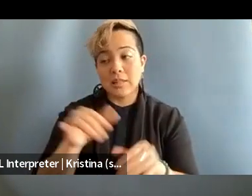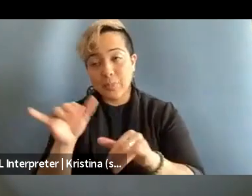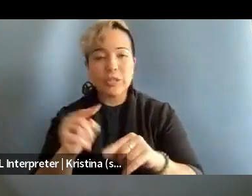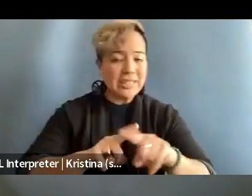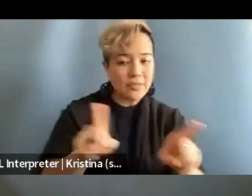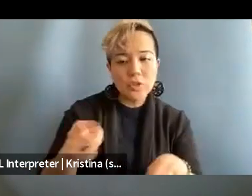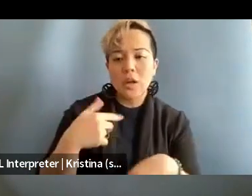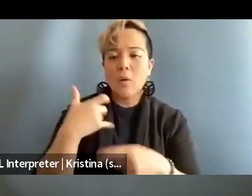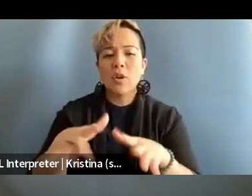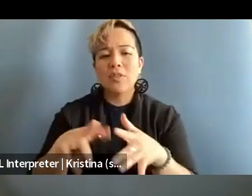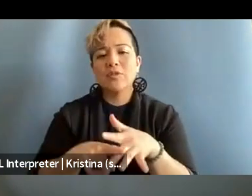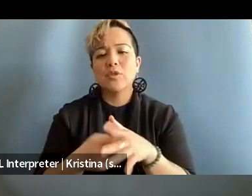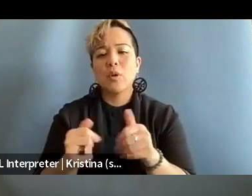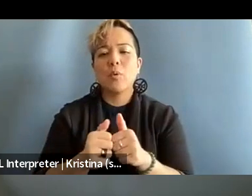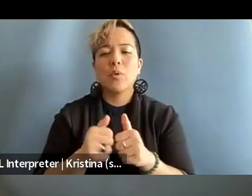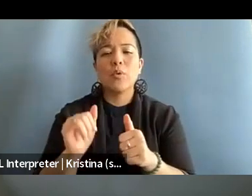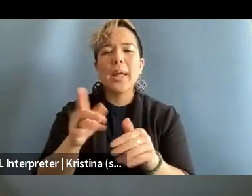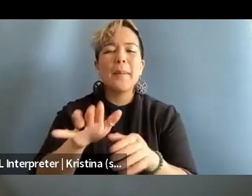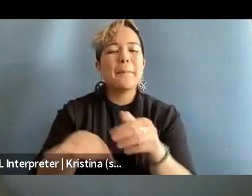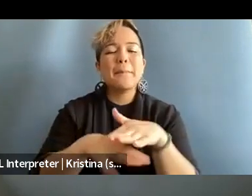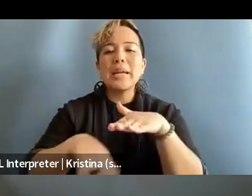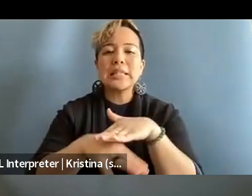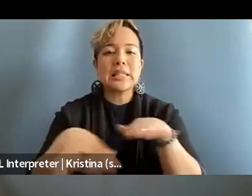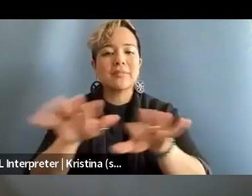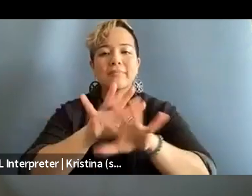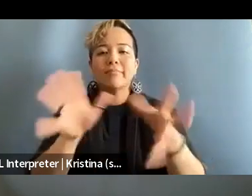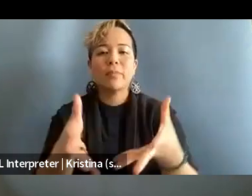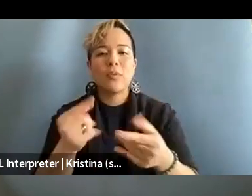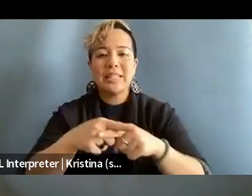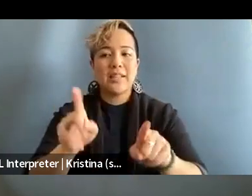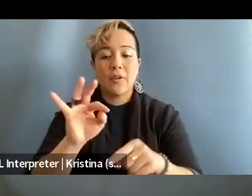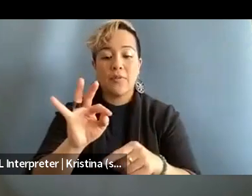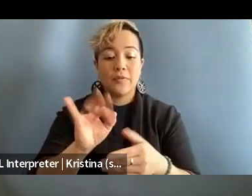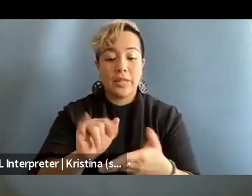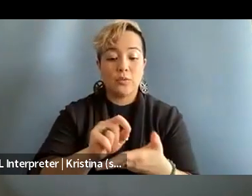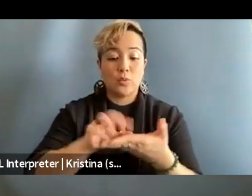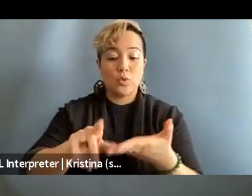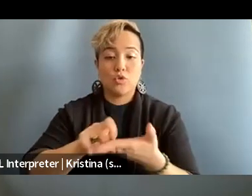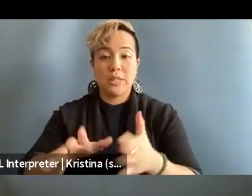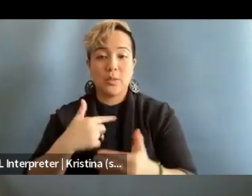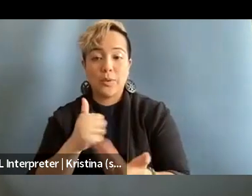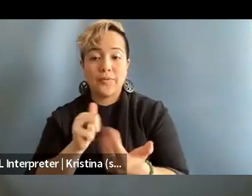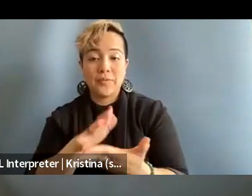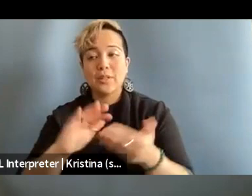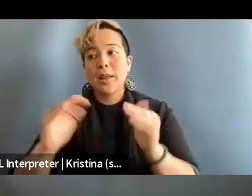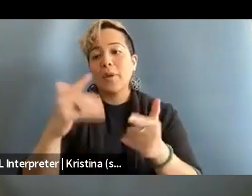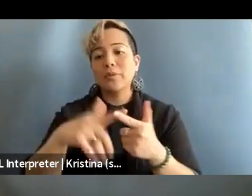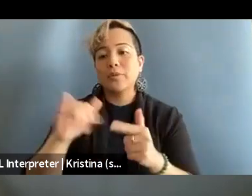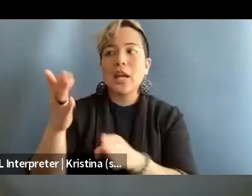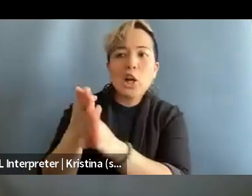I wanna kind of start out with laying a basic overview of just a difference that student journalists face in comparison to career journalists.